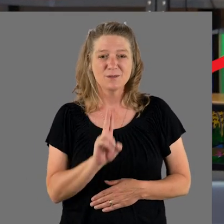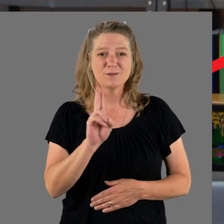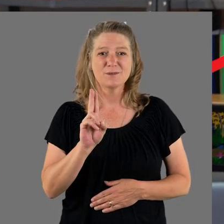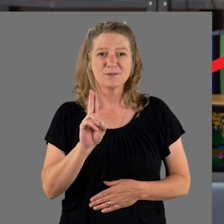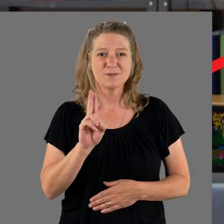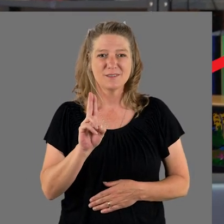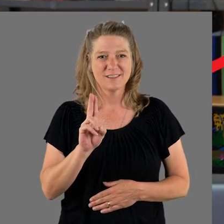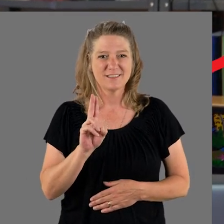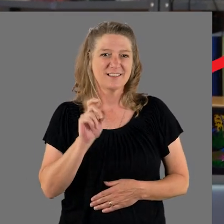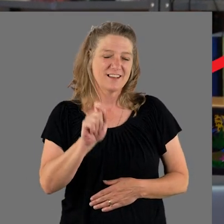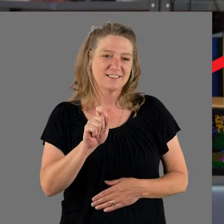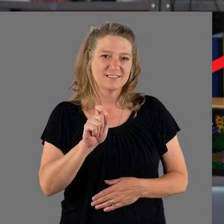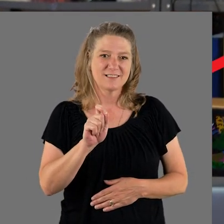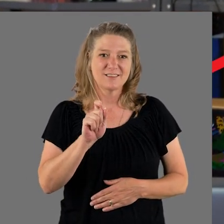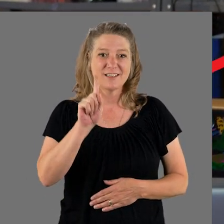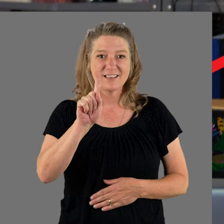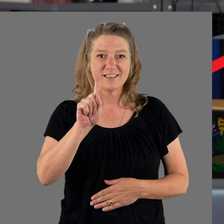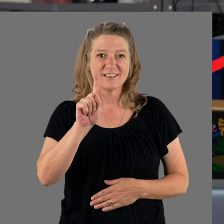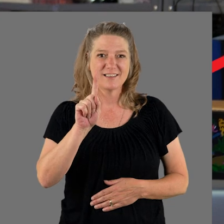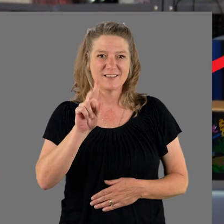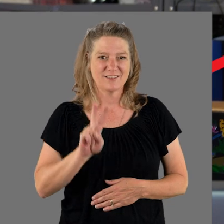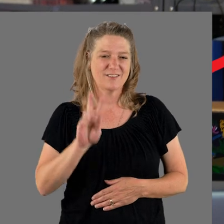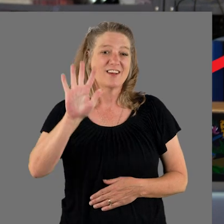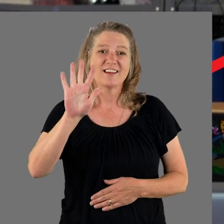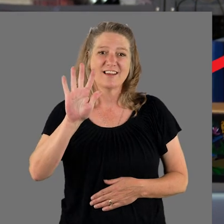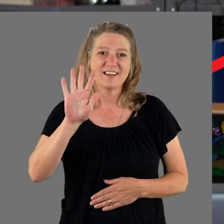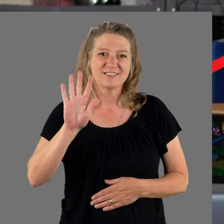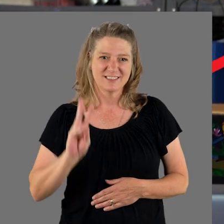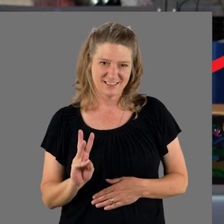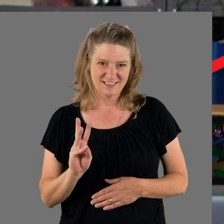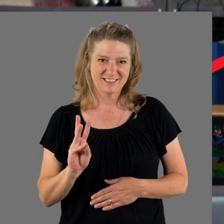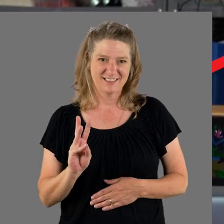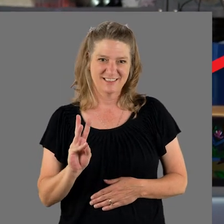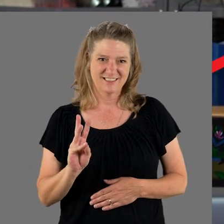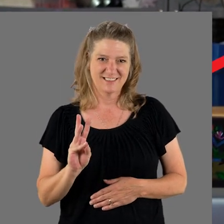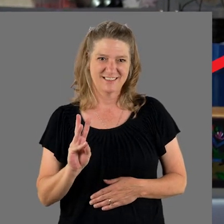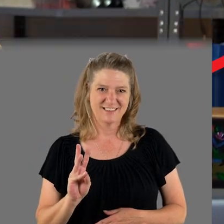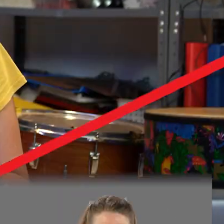dots one, two, five, six